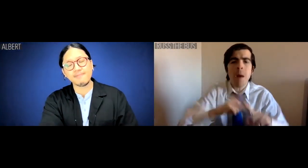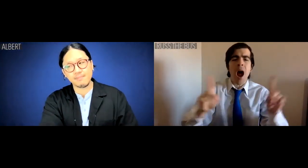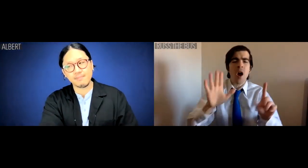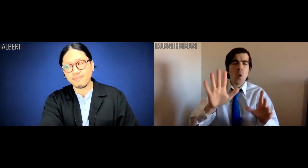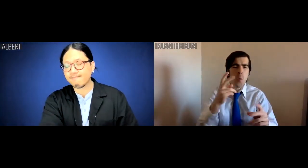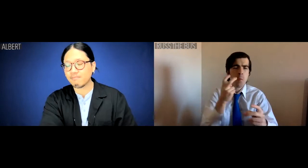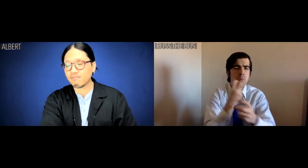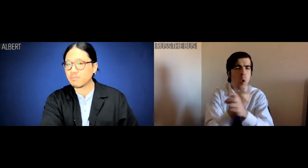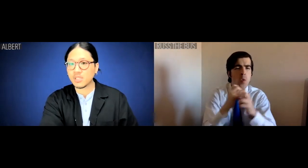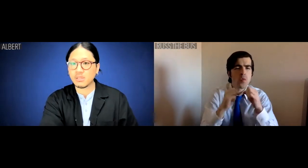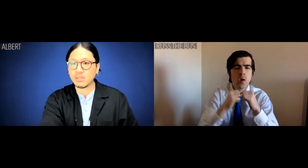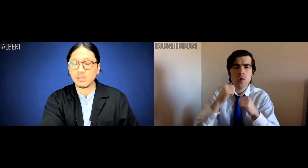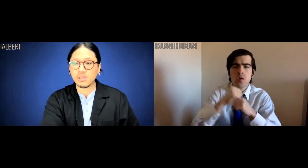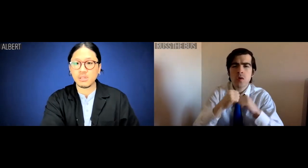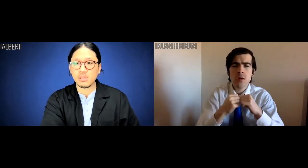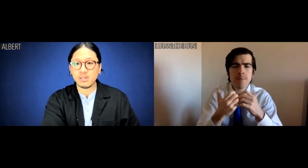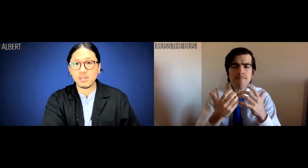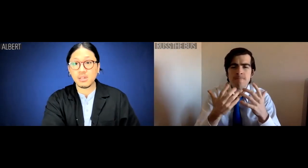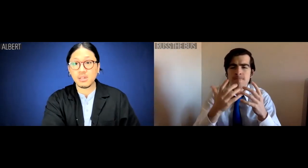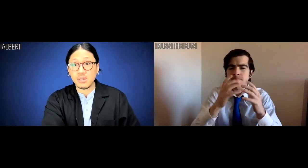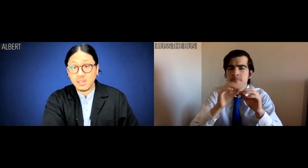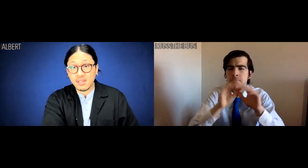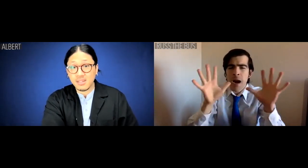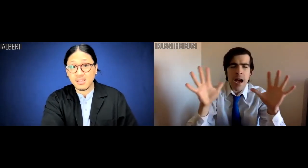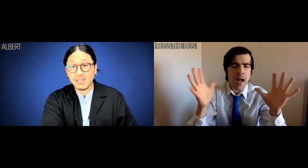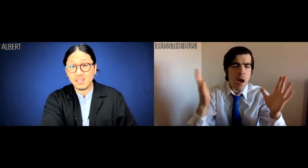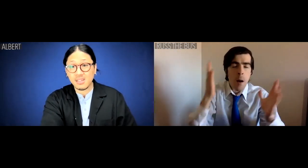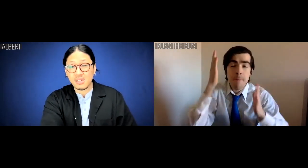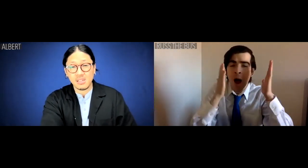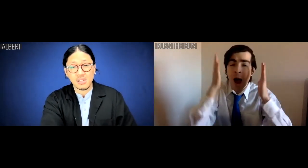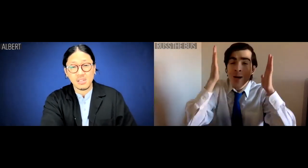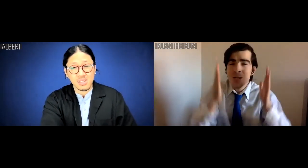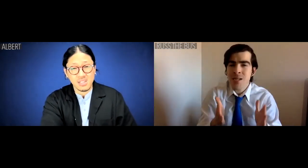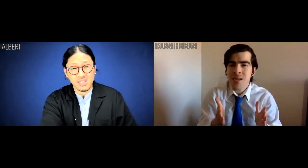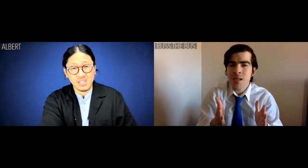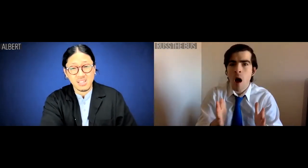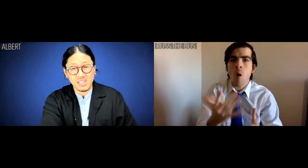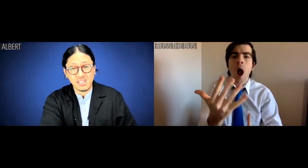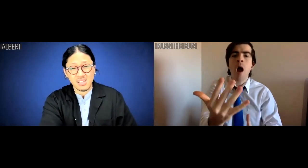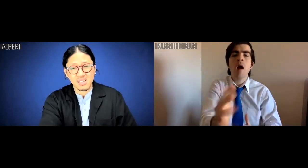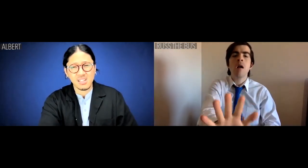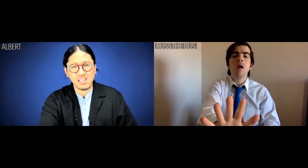but your bone structure screams Malaysian.